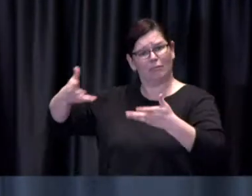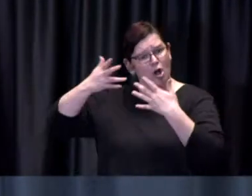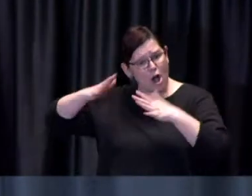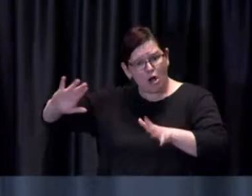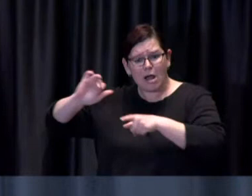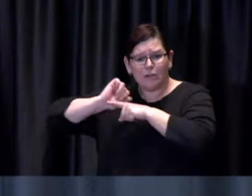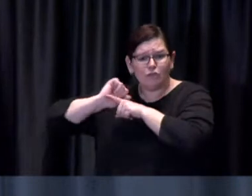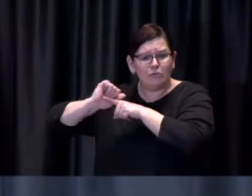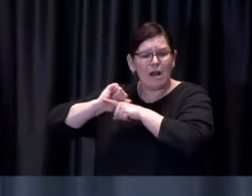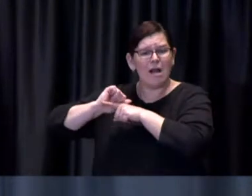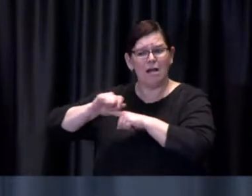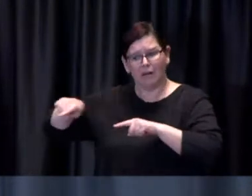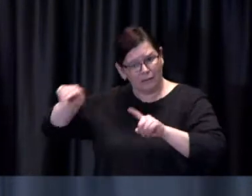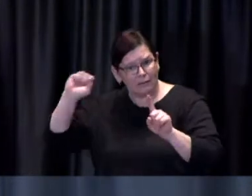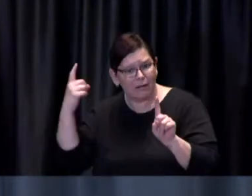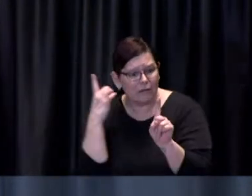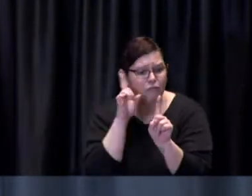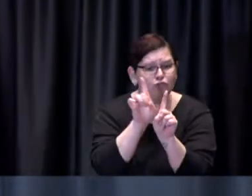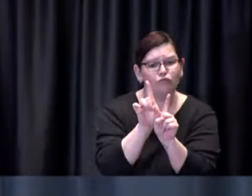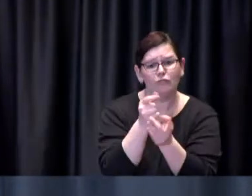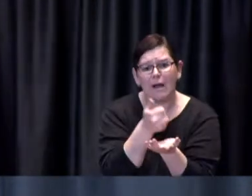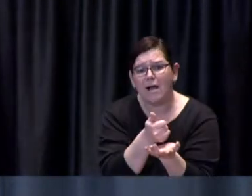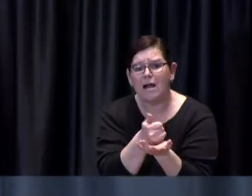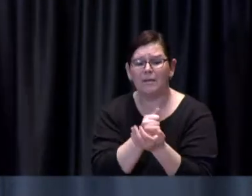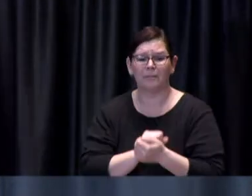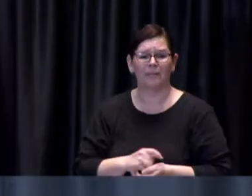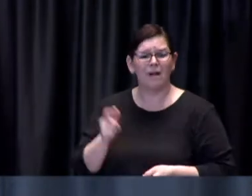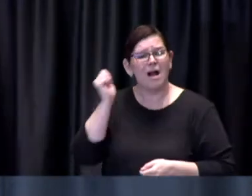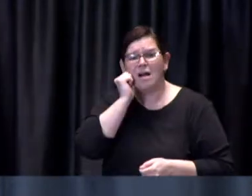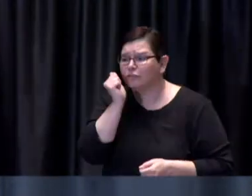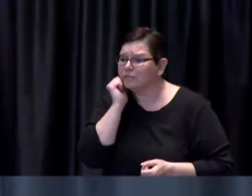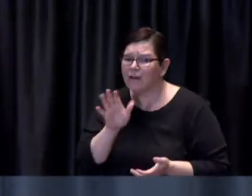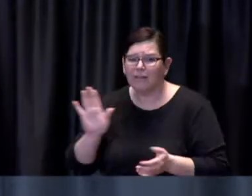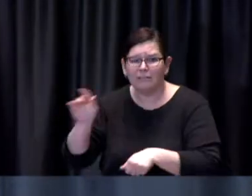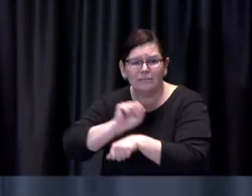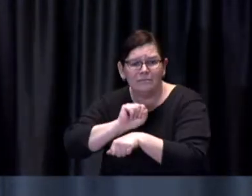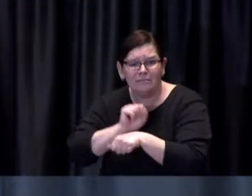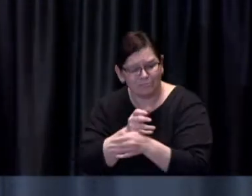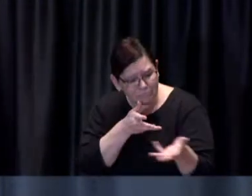are every day helping people from literally the time that they arrive by whatever means be